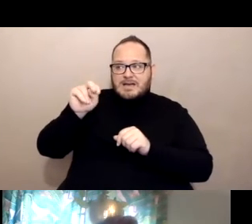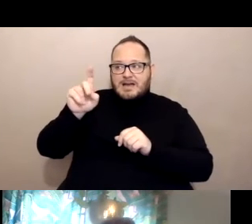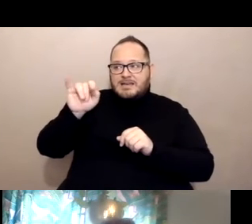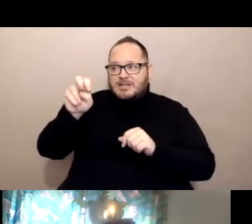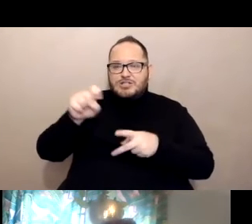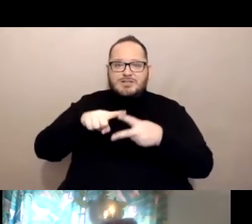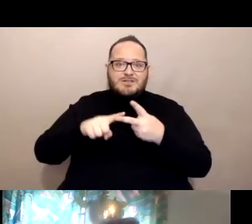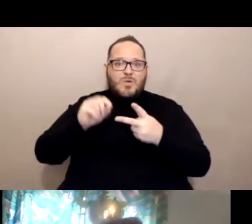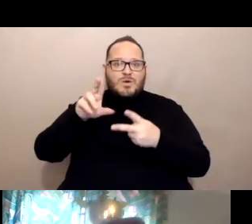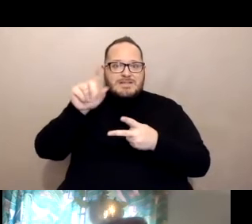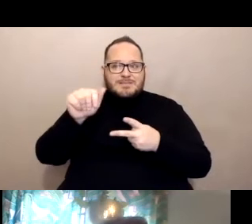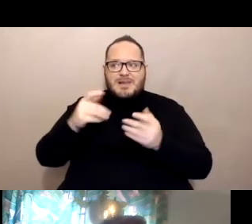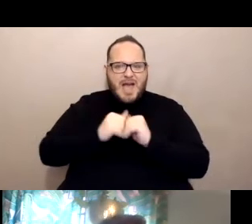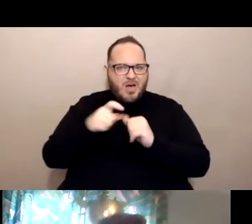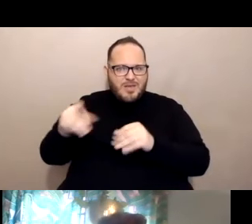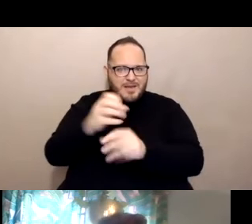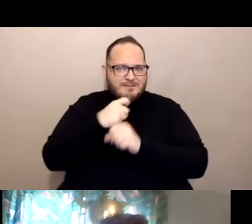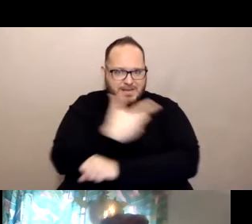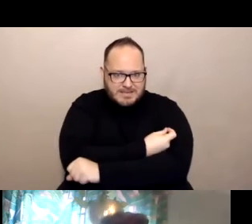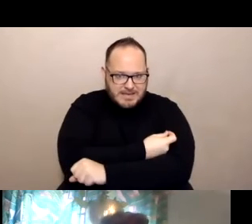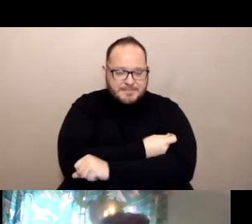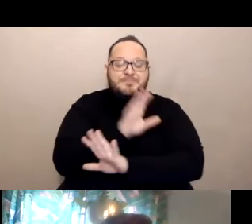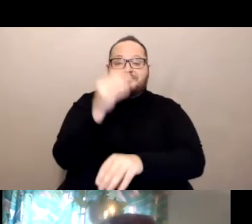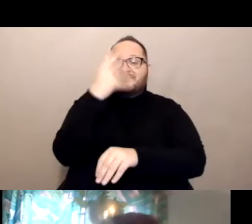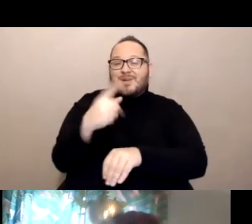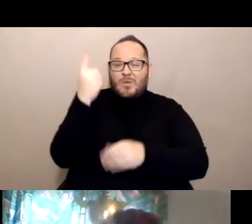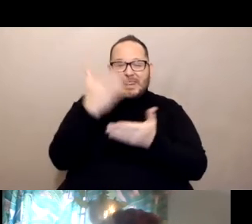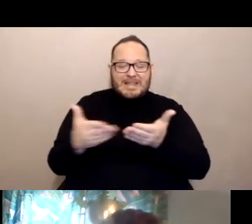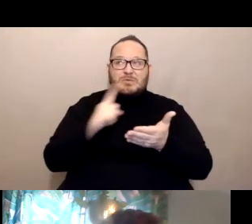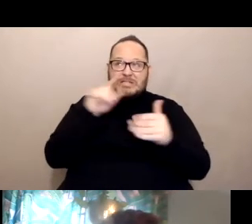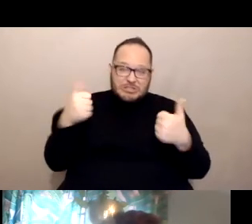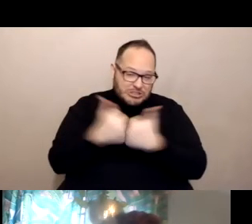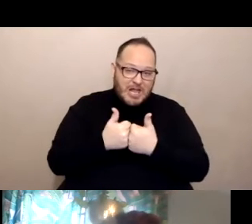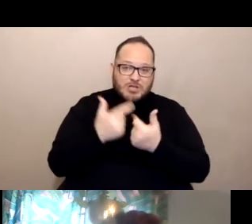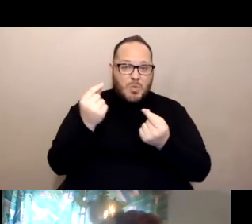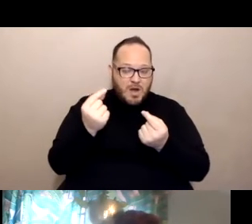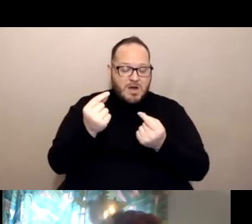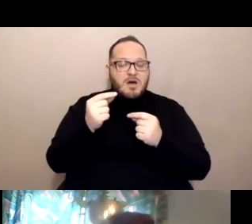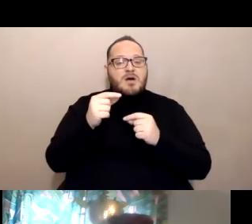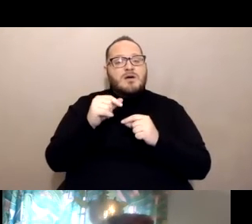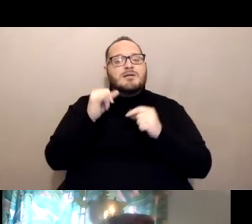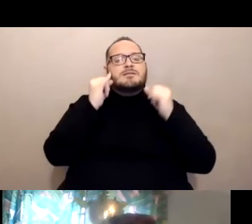So one of the things that was challenging is individuals who have developmental